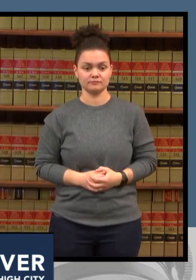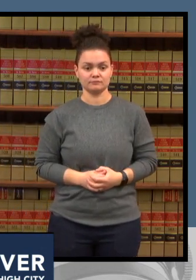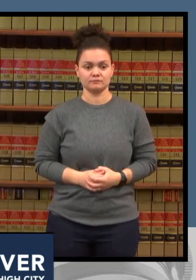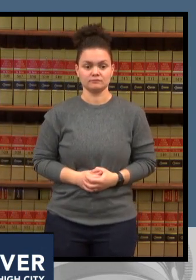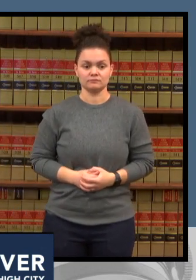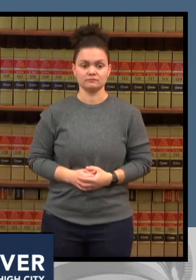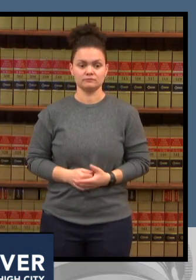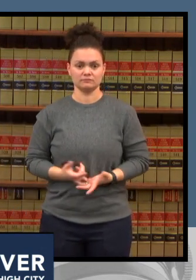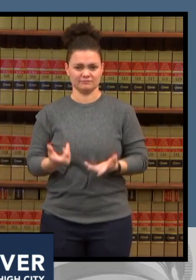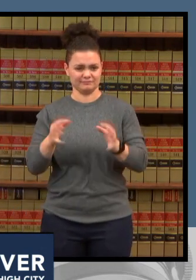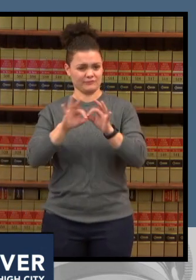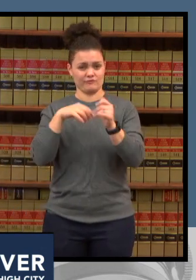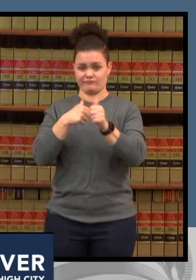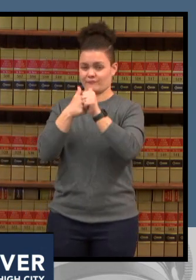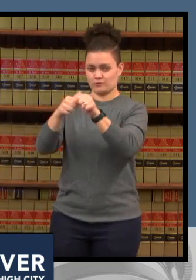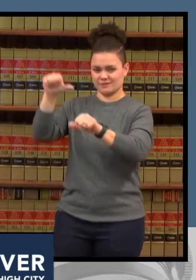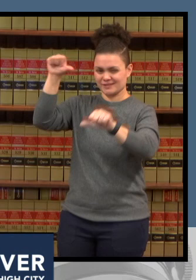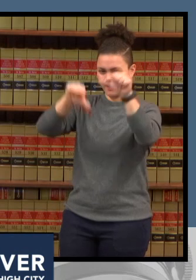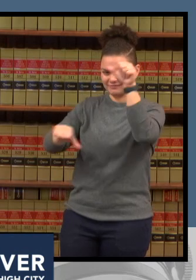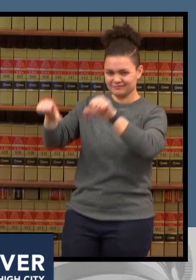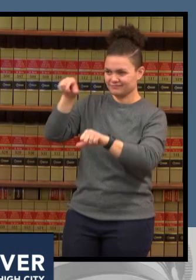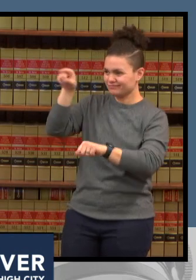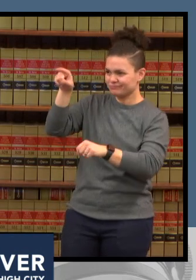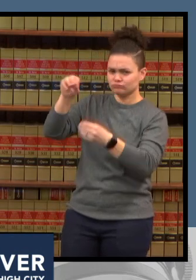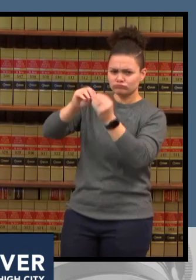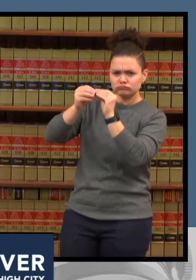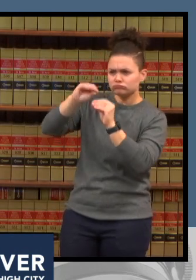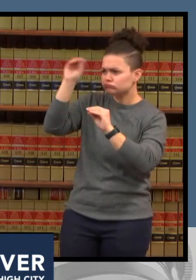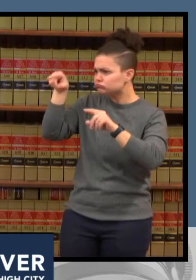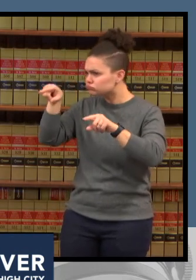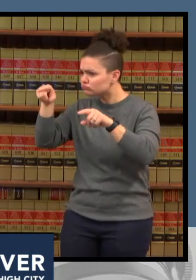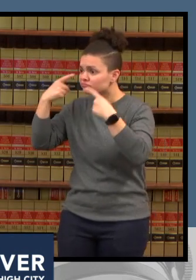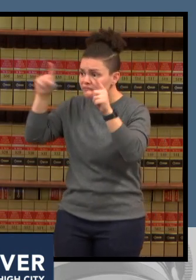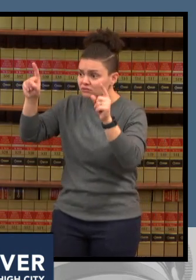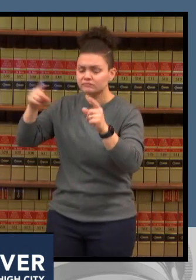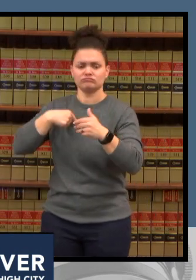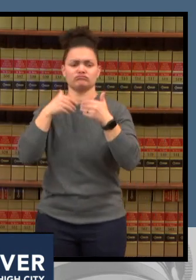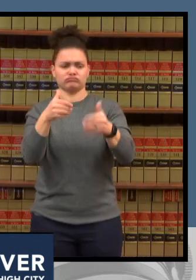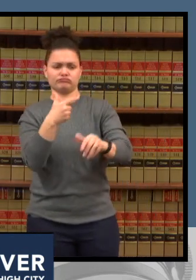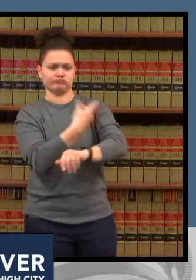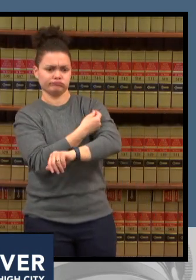as soon as i could for parents who have questions and concerns about vaccination i encourage you